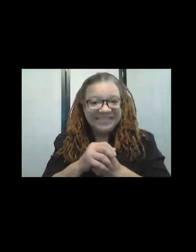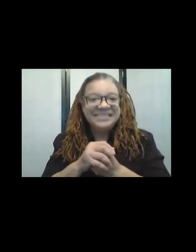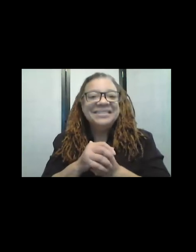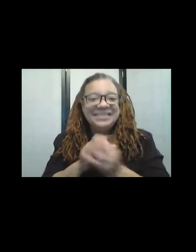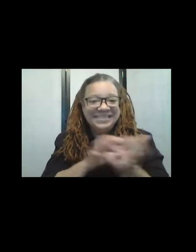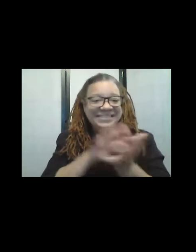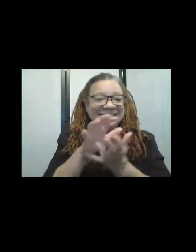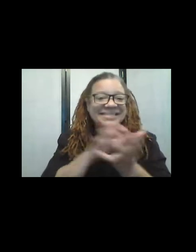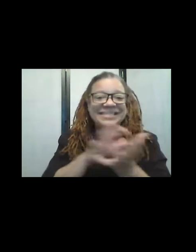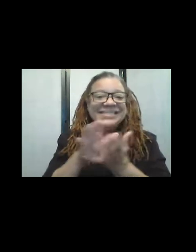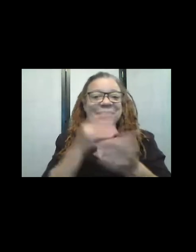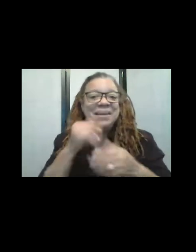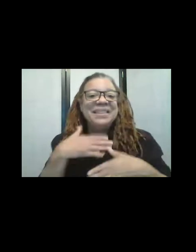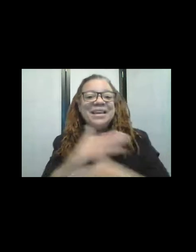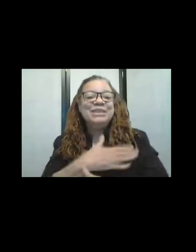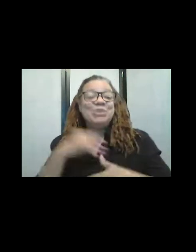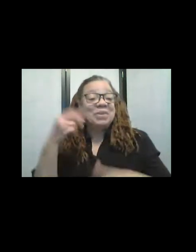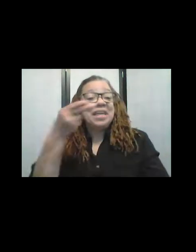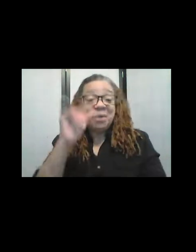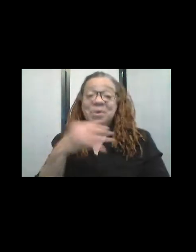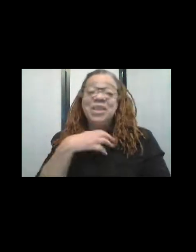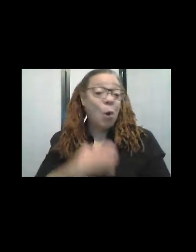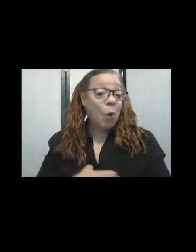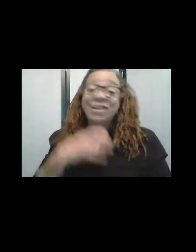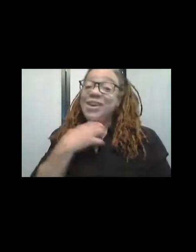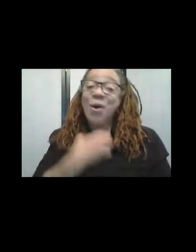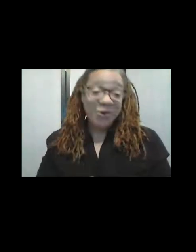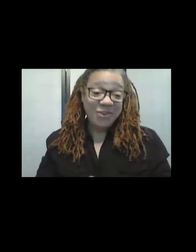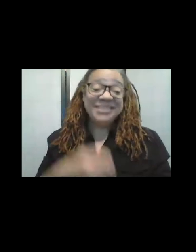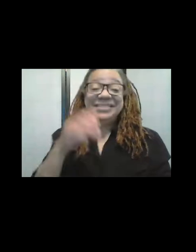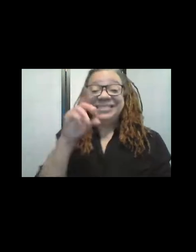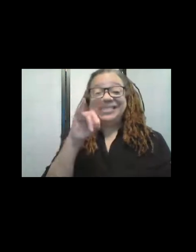I bet when you're hungry, you're hungry... Yes, that is true.